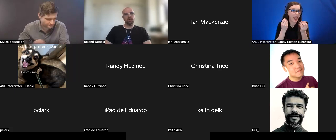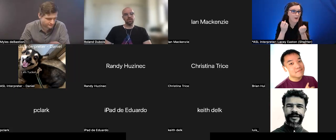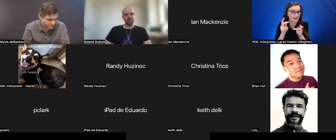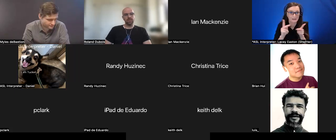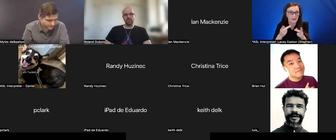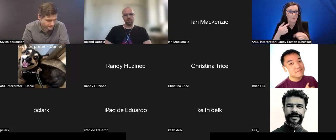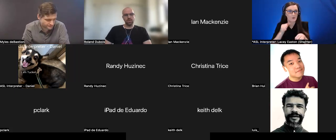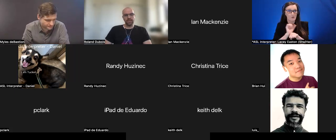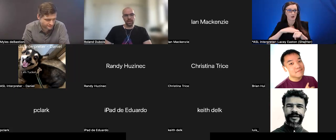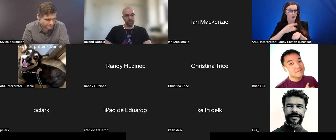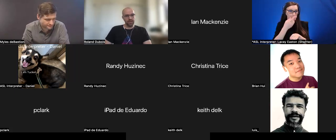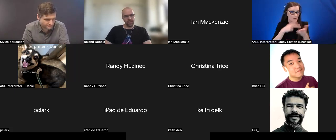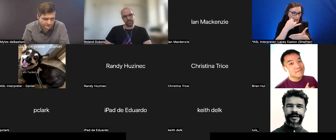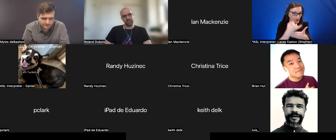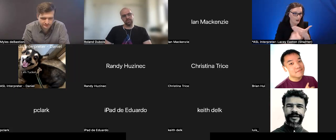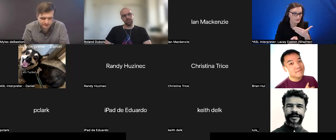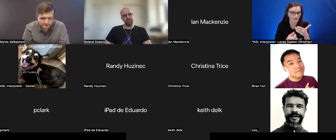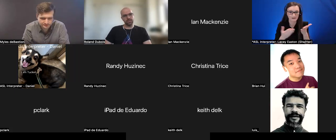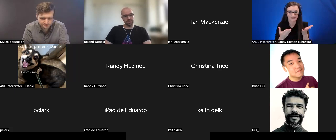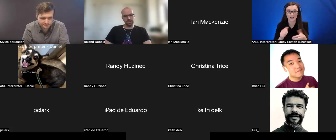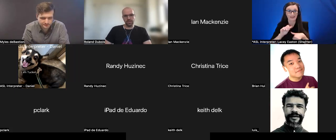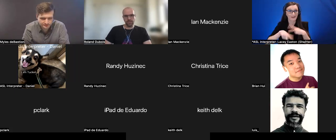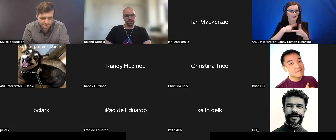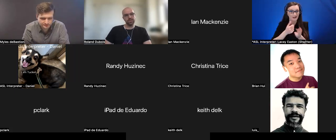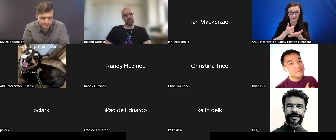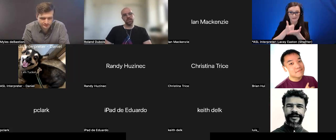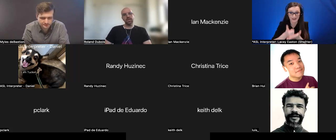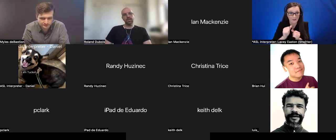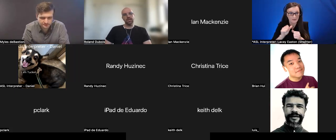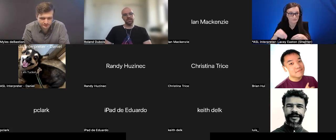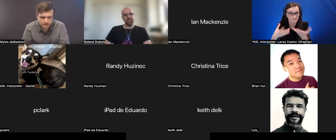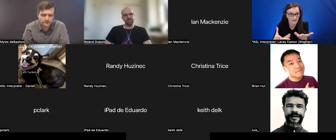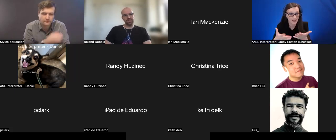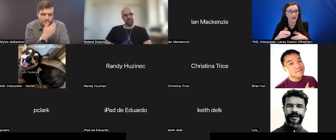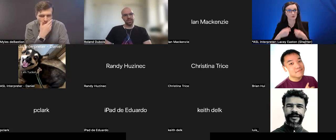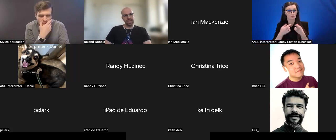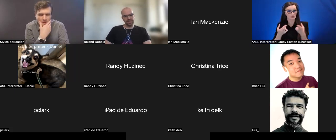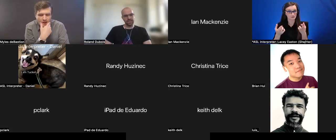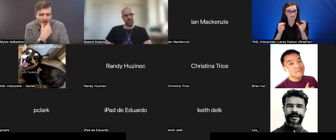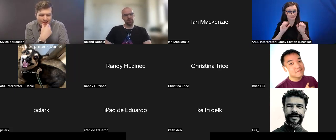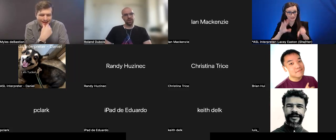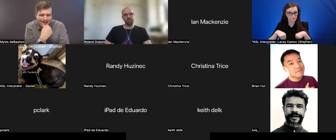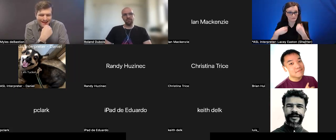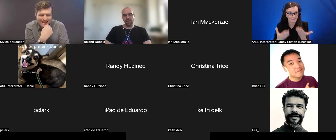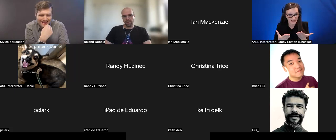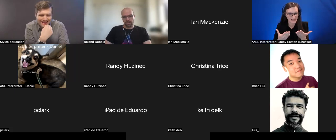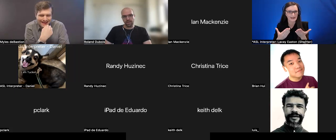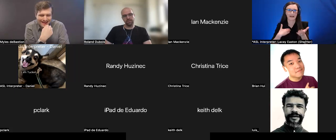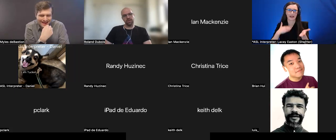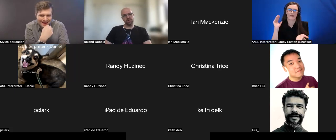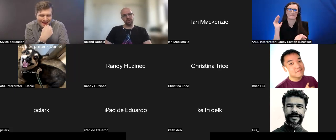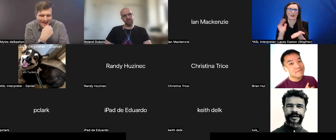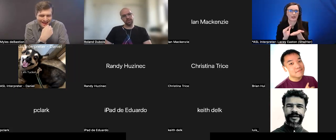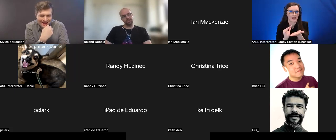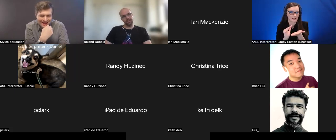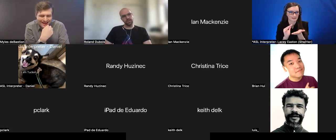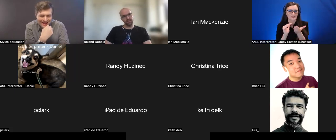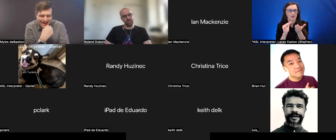what help they get, what resources they use. It is much less of a fair environment because of the